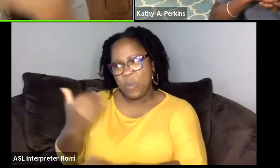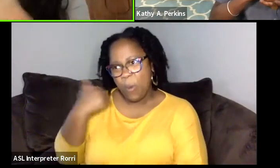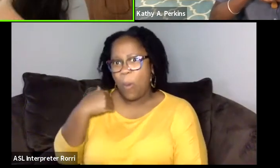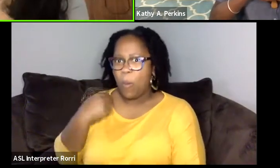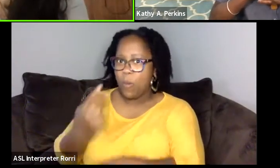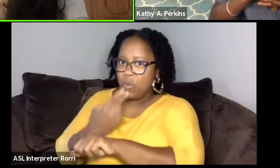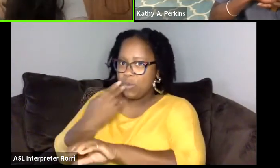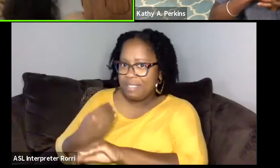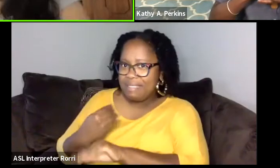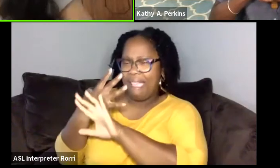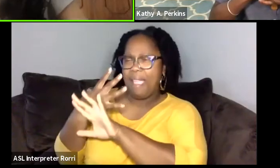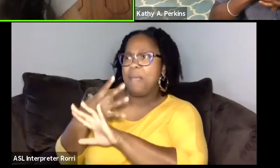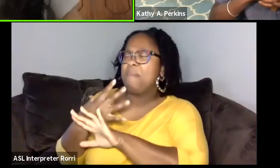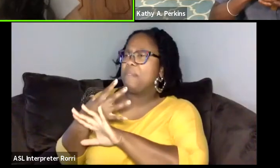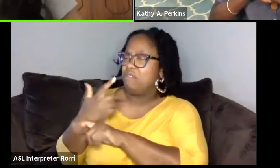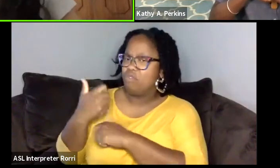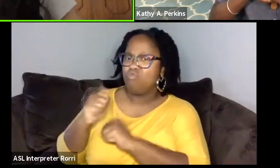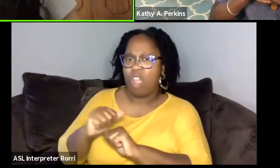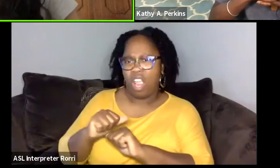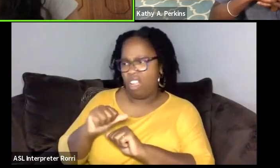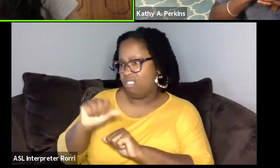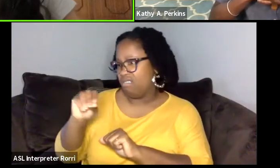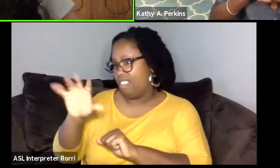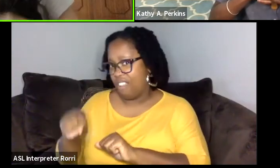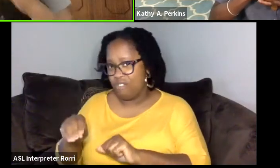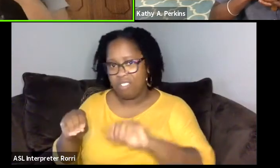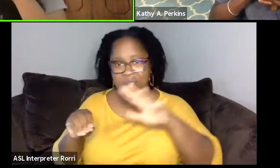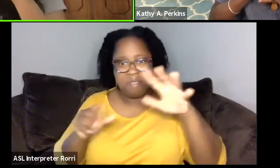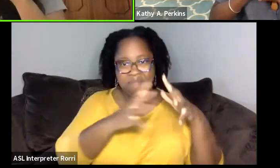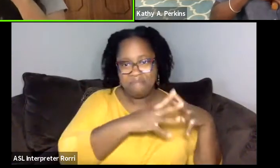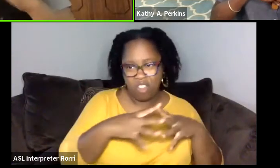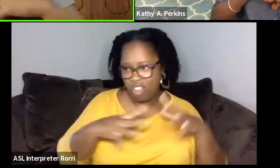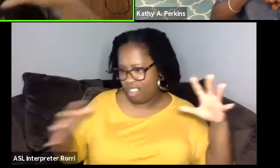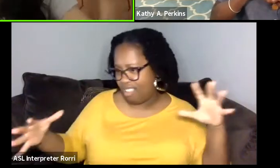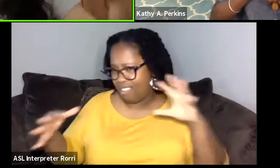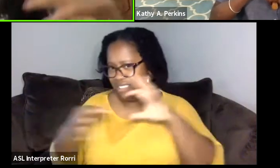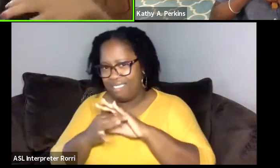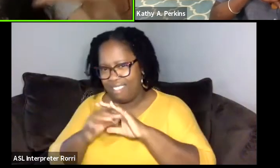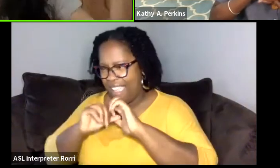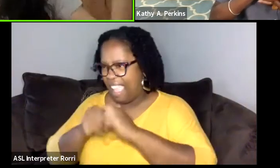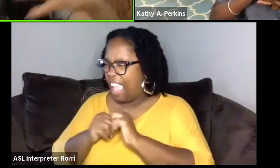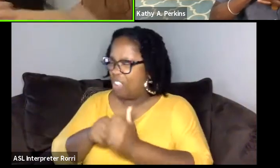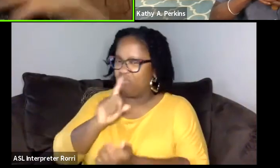to bridge the continents together and really expose students and expose young people